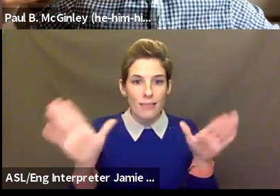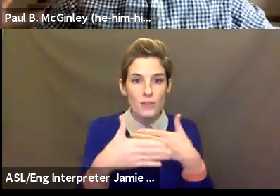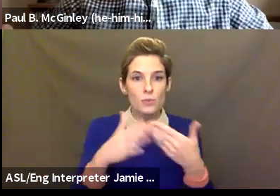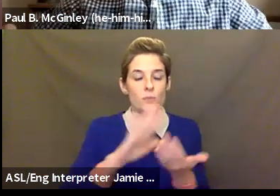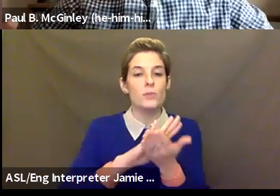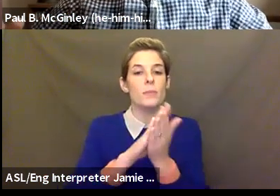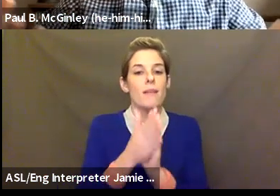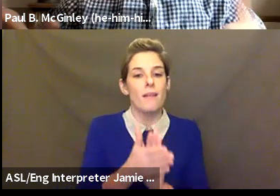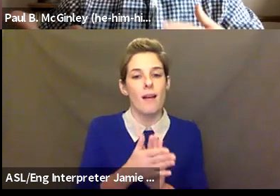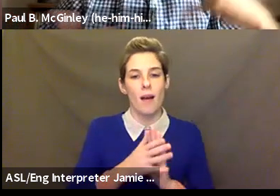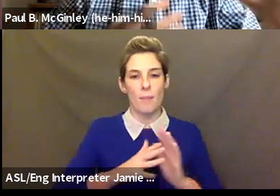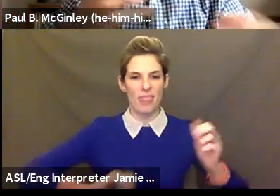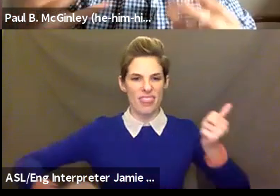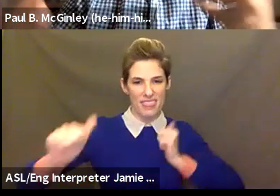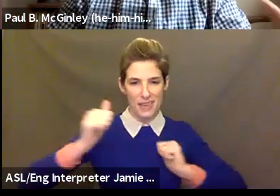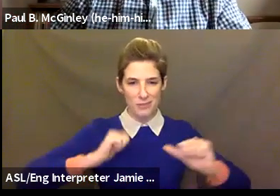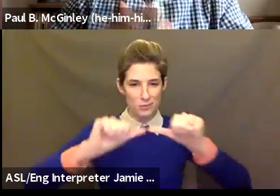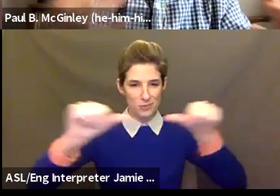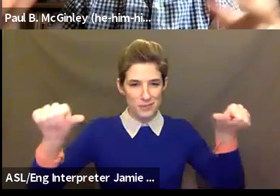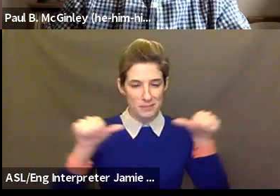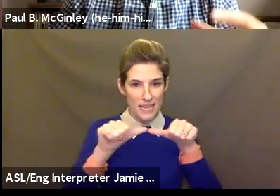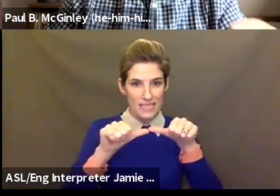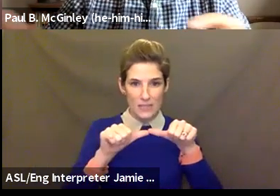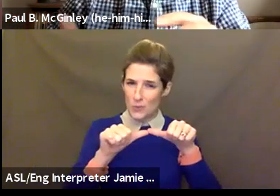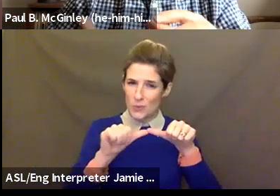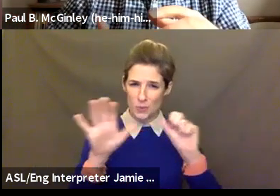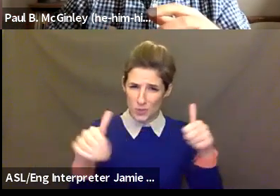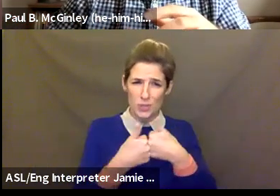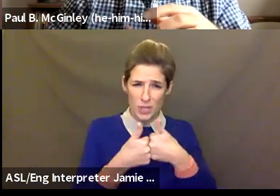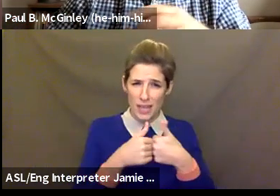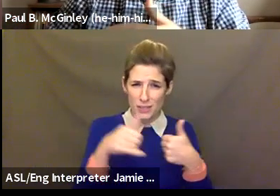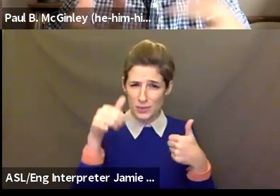space, the tools in which to do that in a virtual setting are so